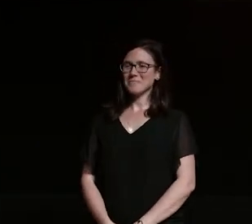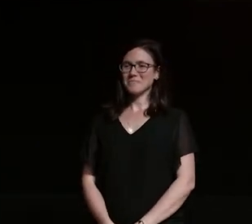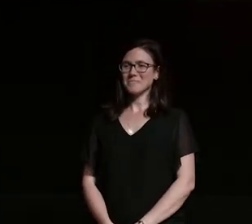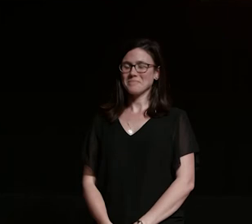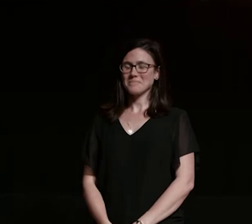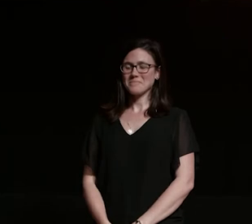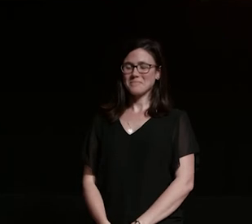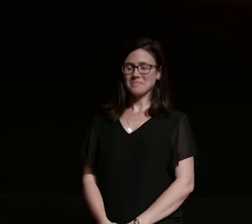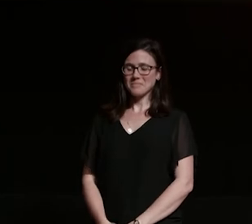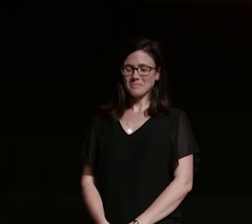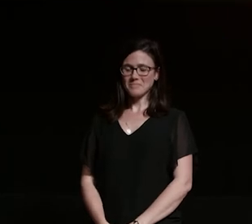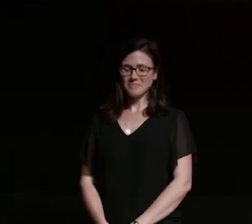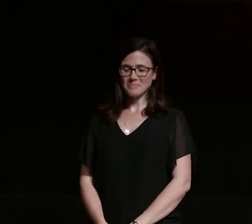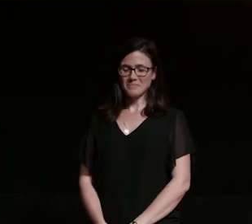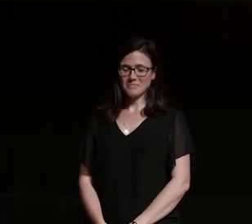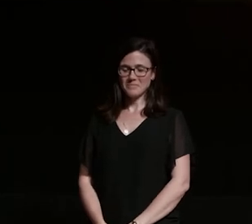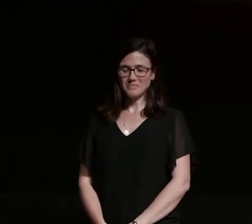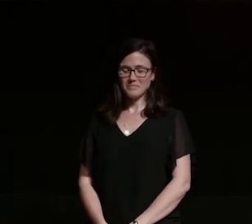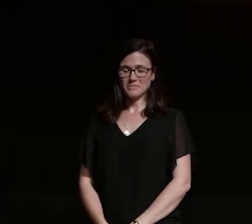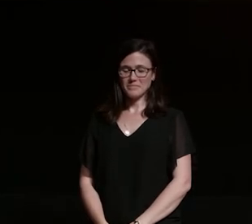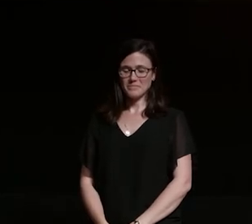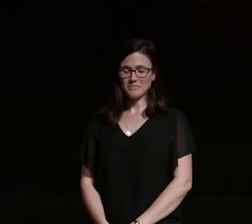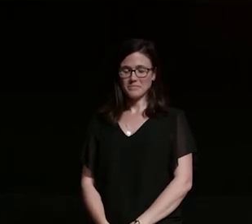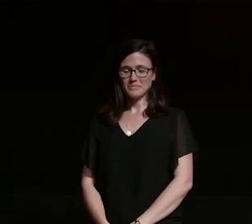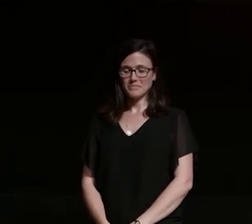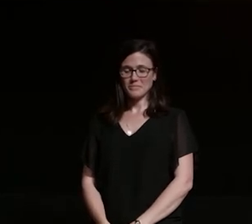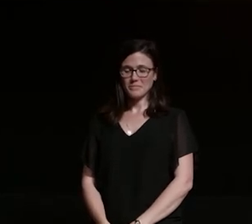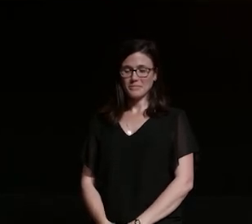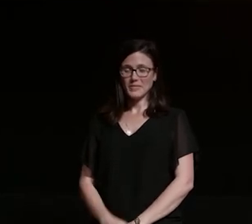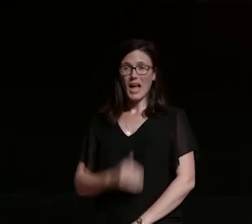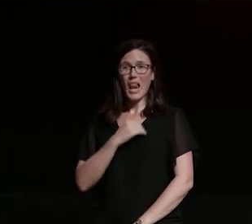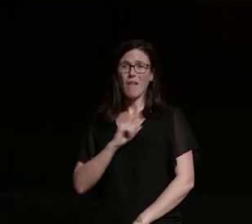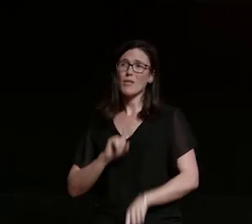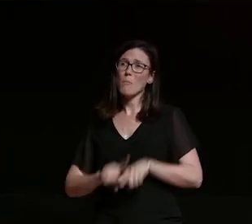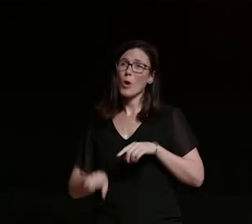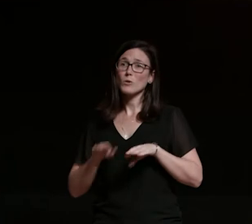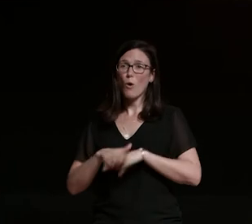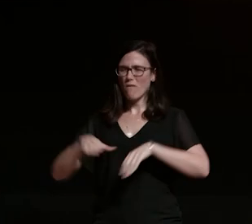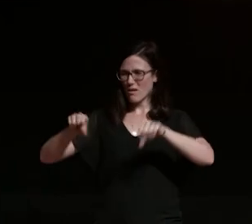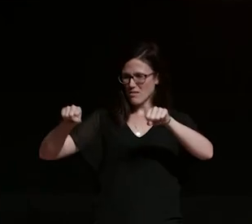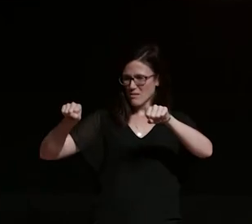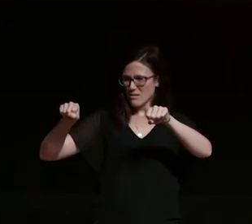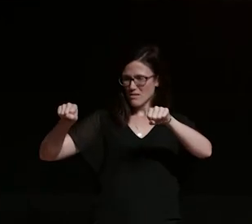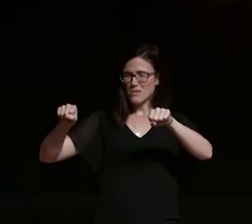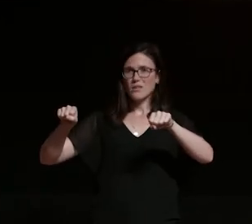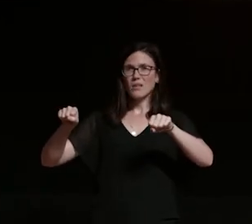um but one of the things i love the most about riding motorcycles is that it feels like i'm